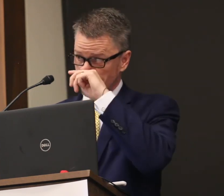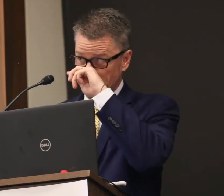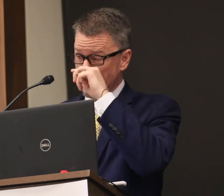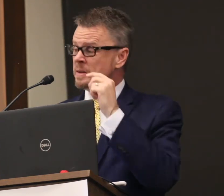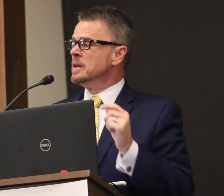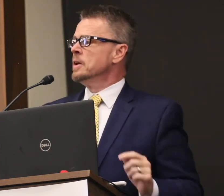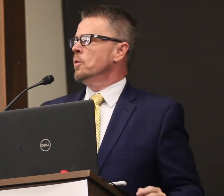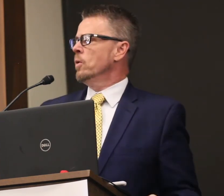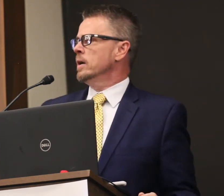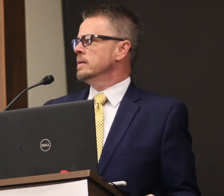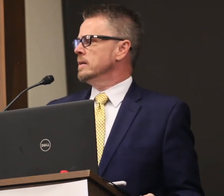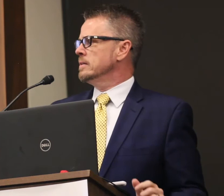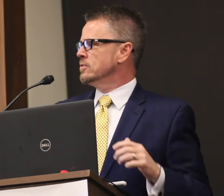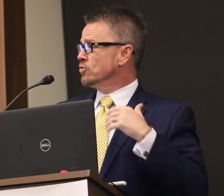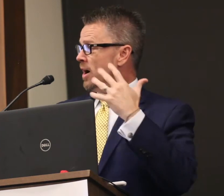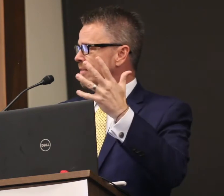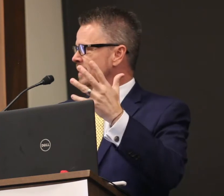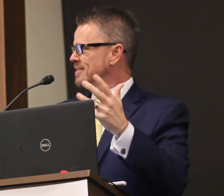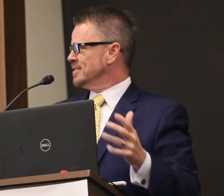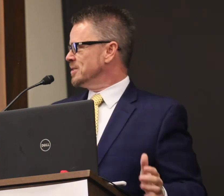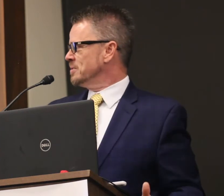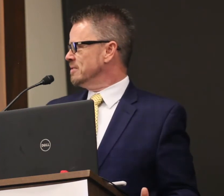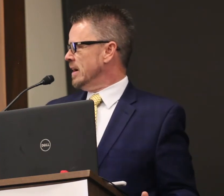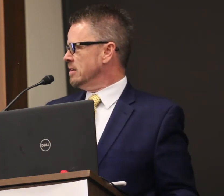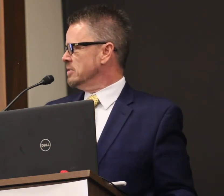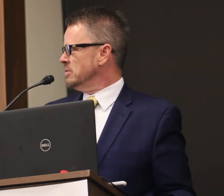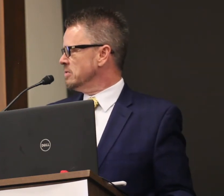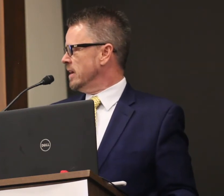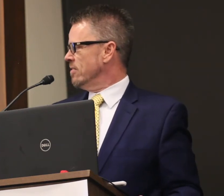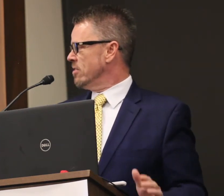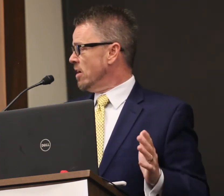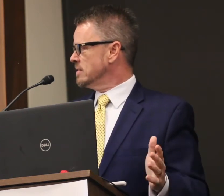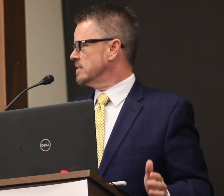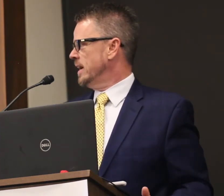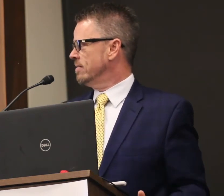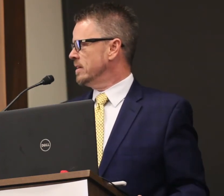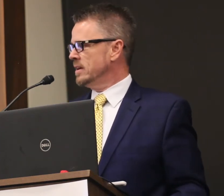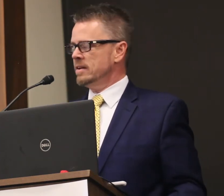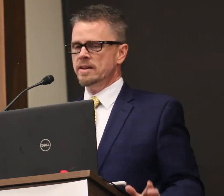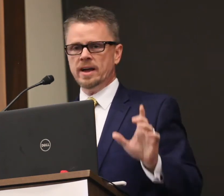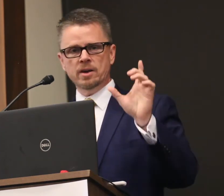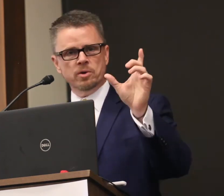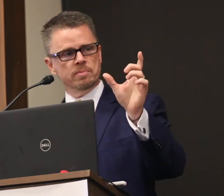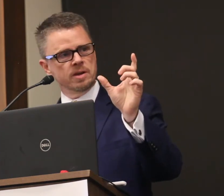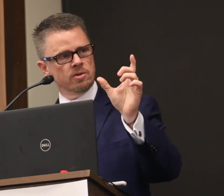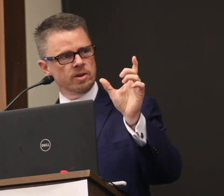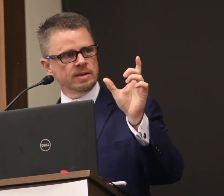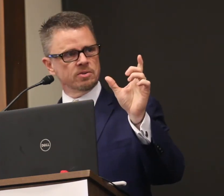bit about what is driving us in terms of values and thoughts at the, hang with me here, it's